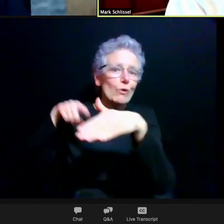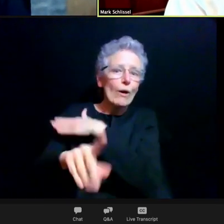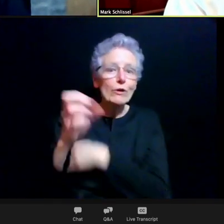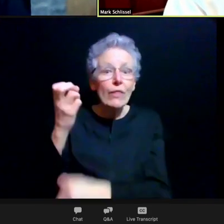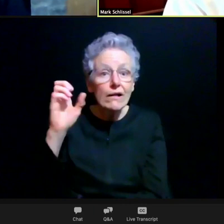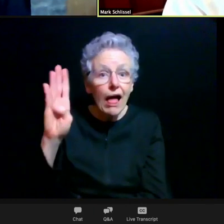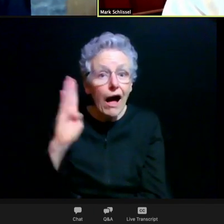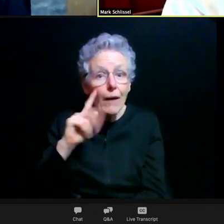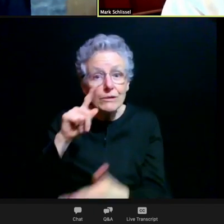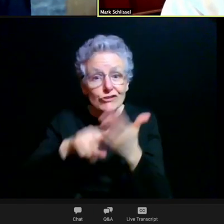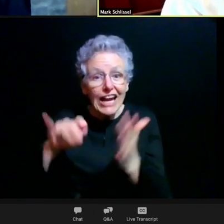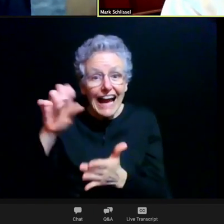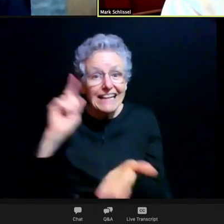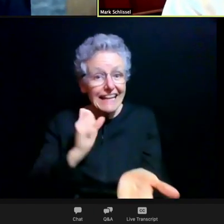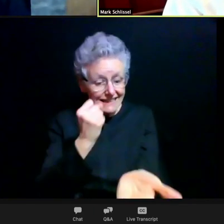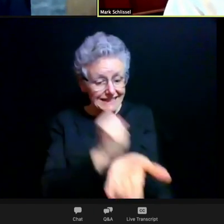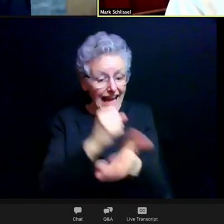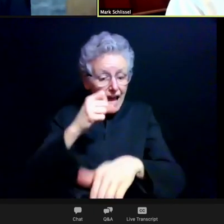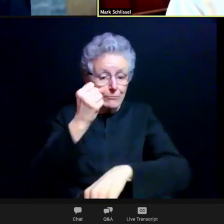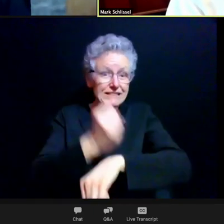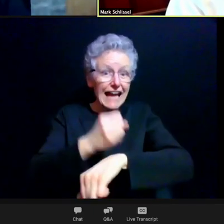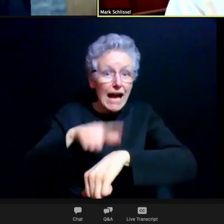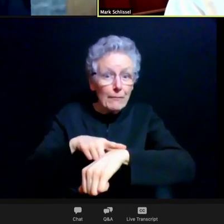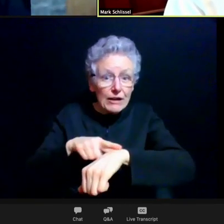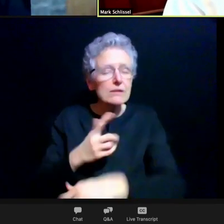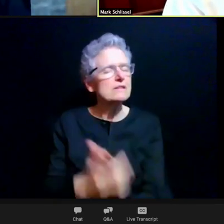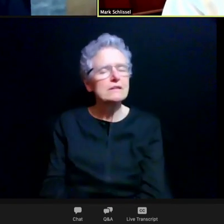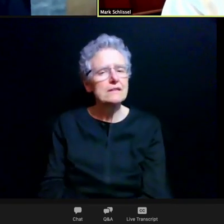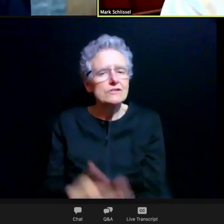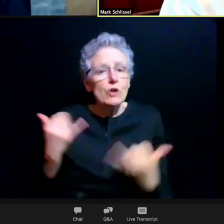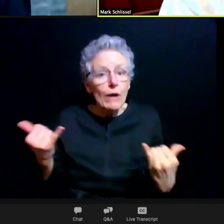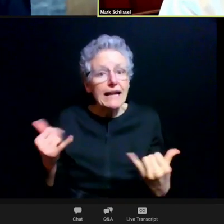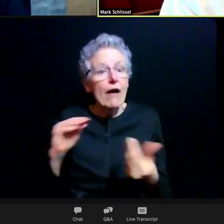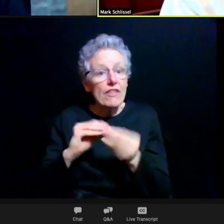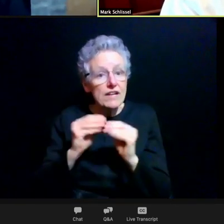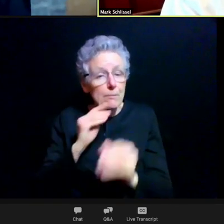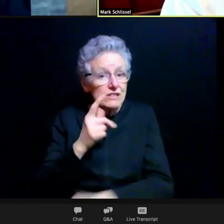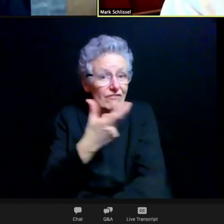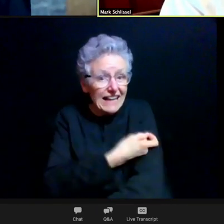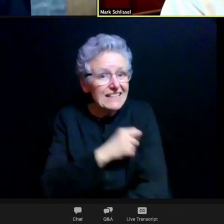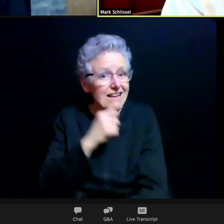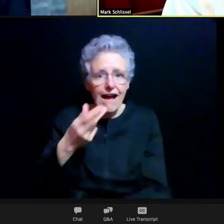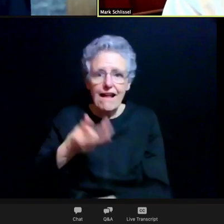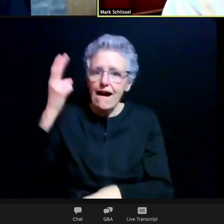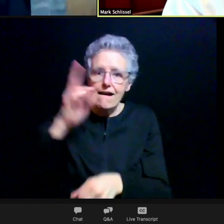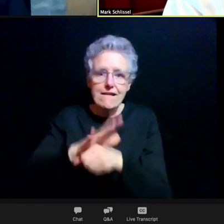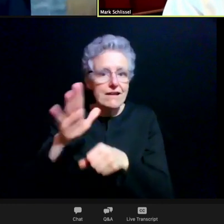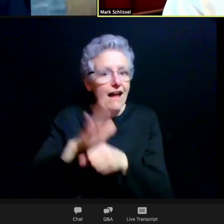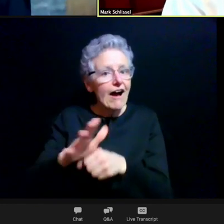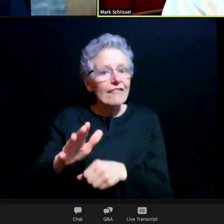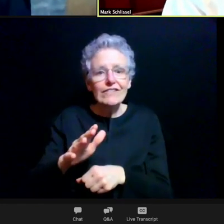And so currently the rates of vaccination are just not high enough yet to start unmasking,